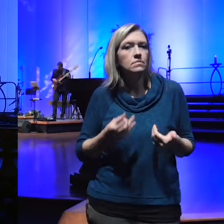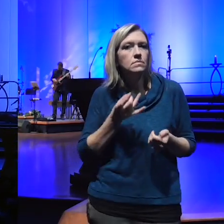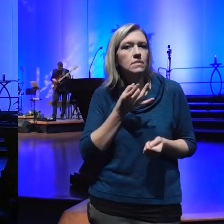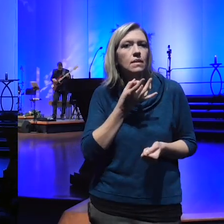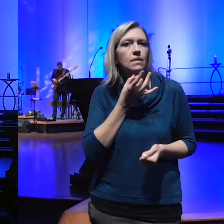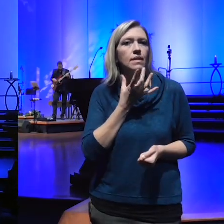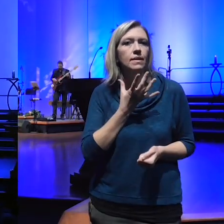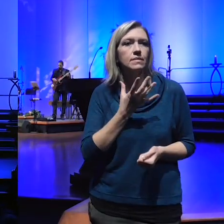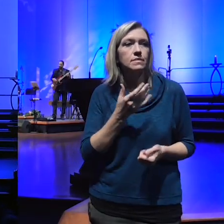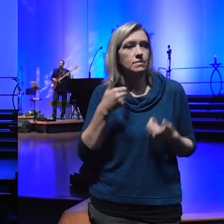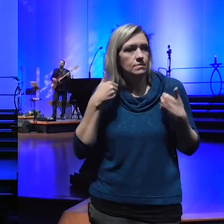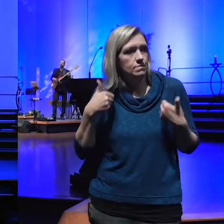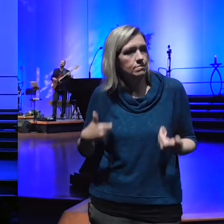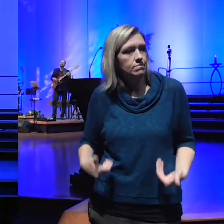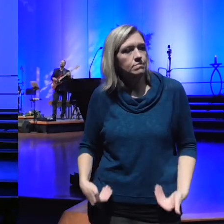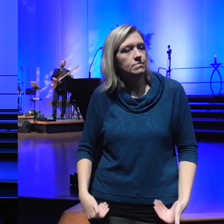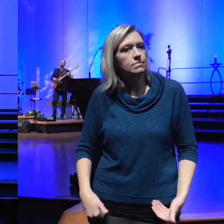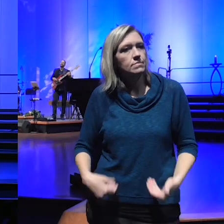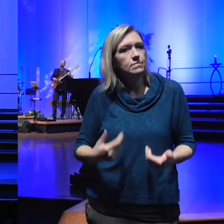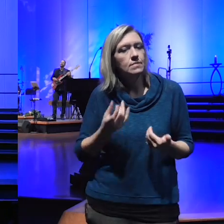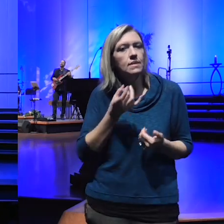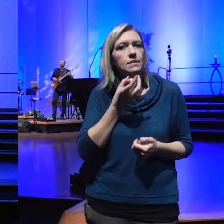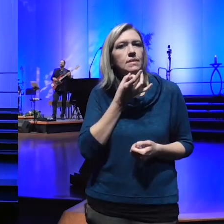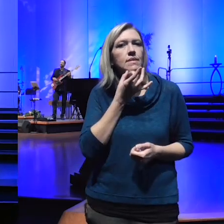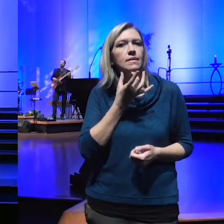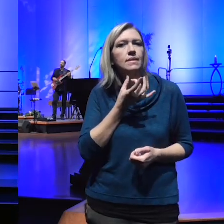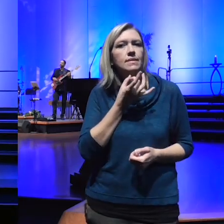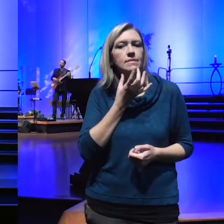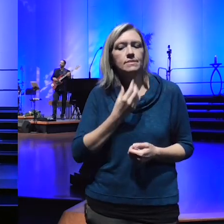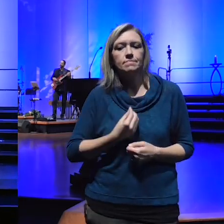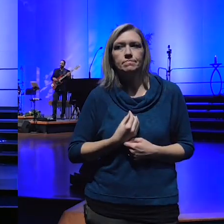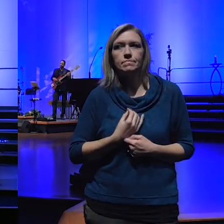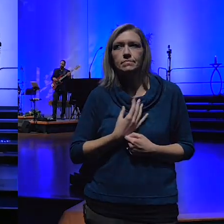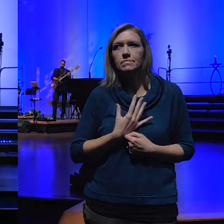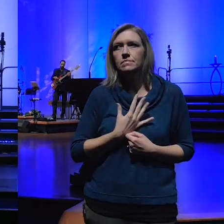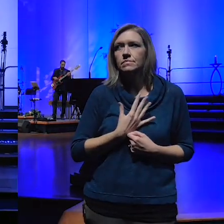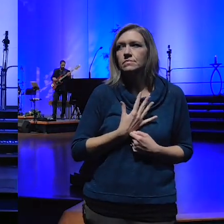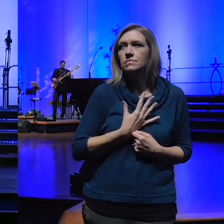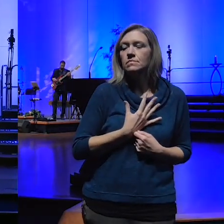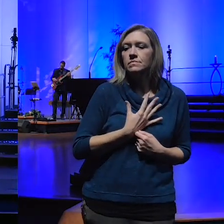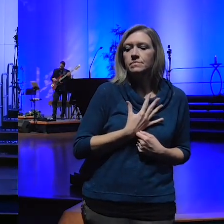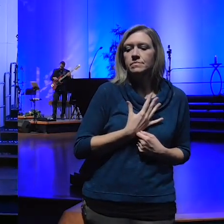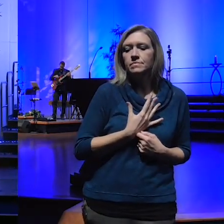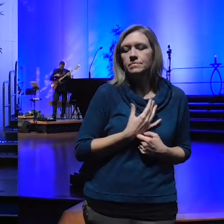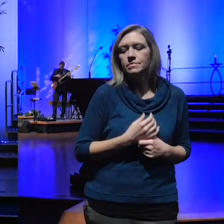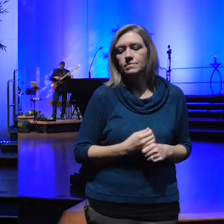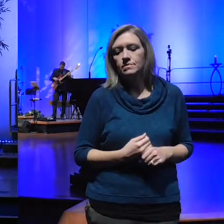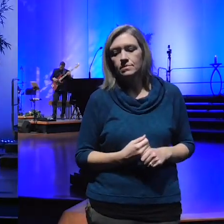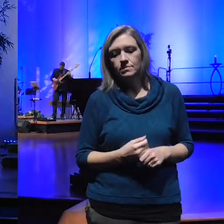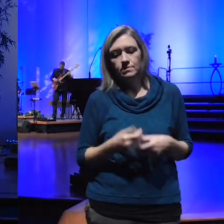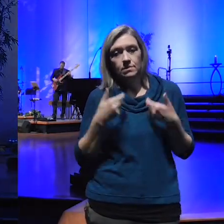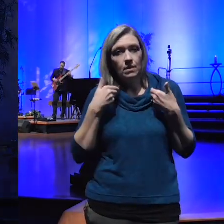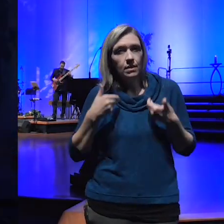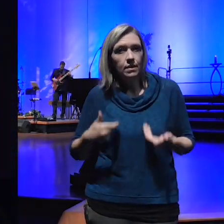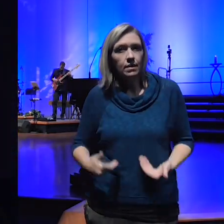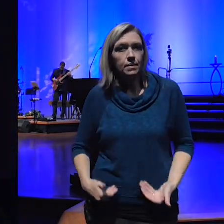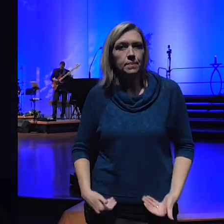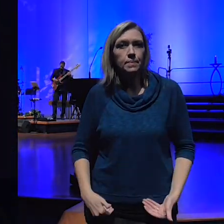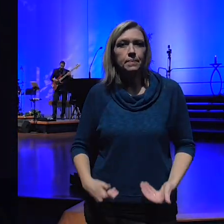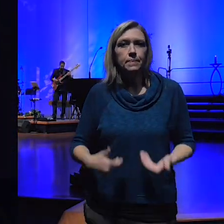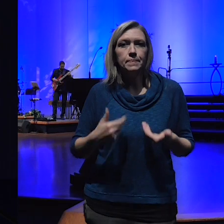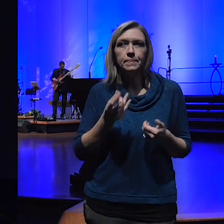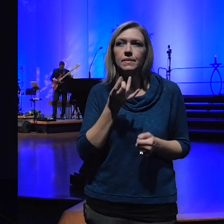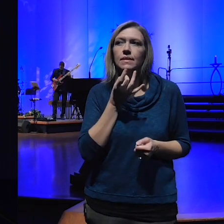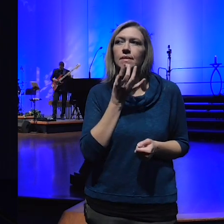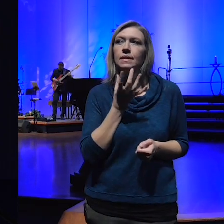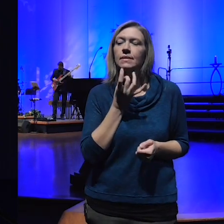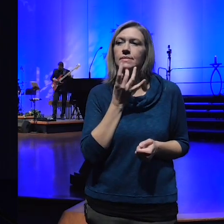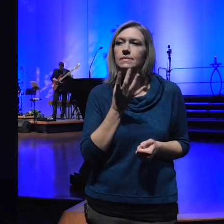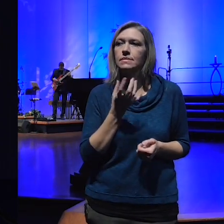I am light I am light I am light I am